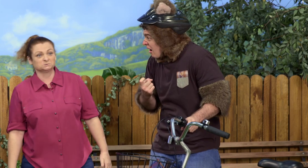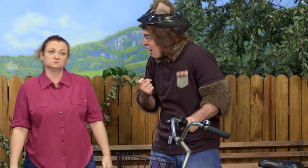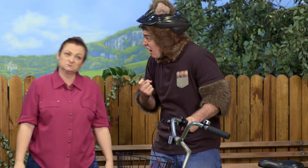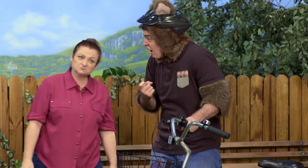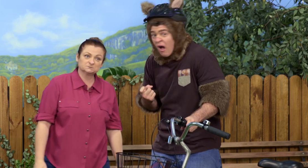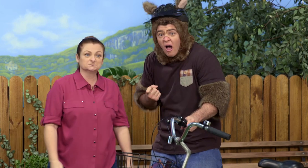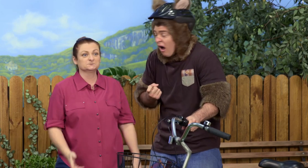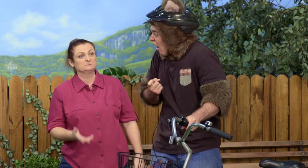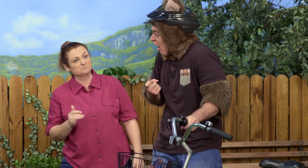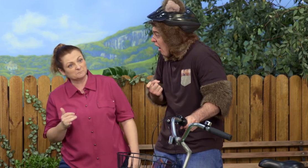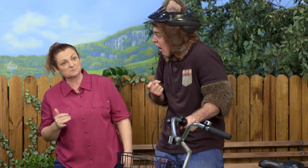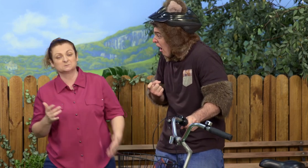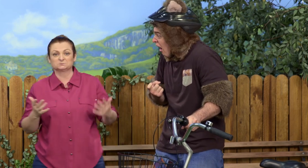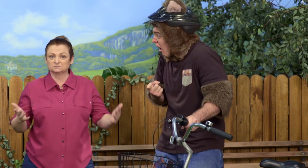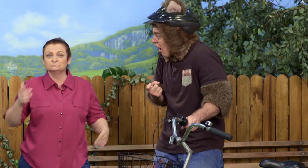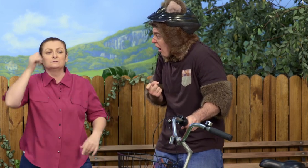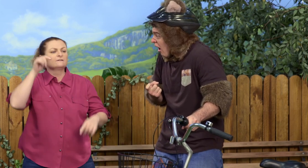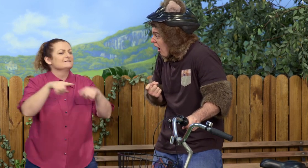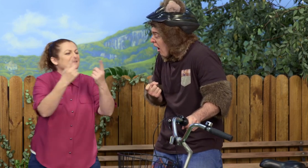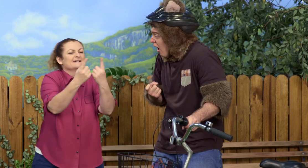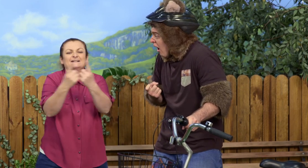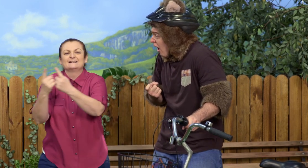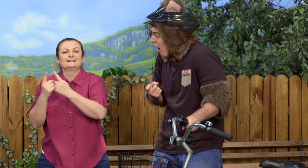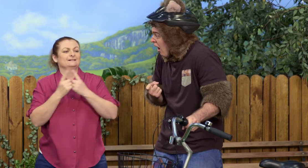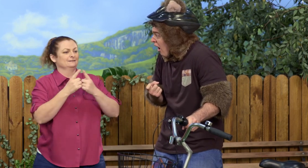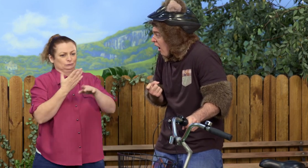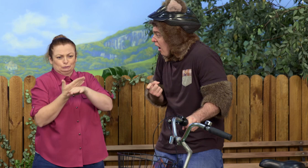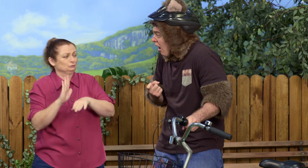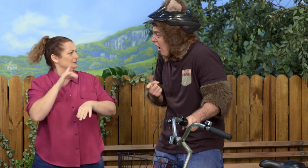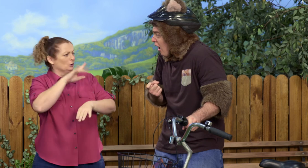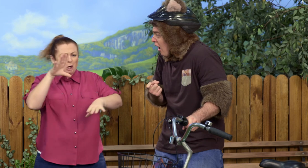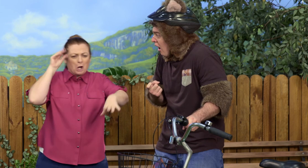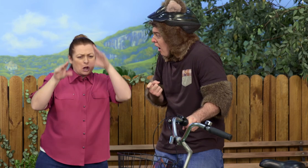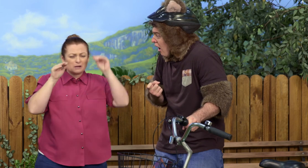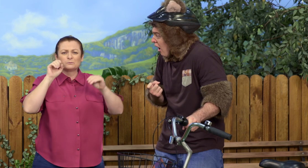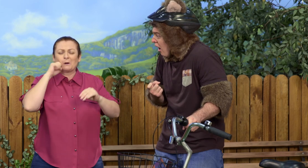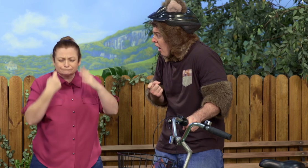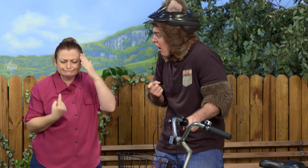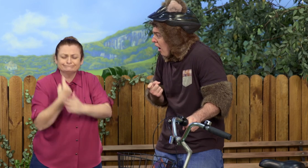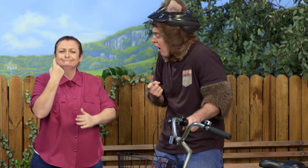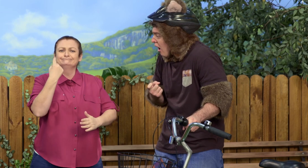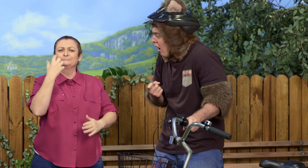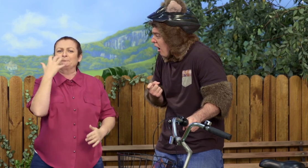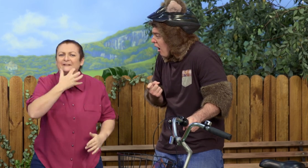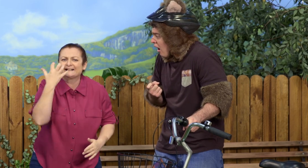Well, you might. It's always hard to learn new things and sometimes, you make mistakes.